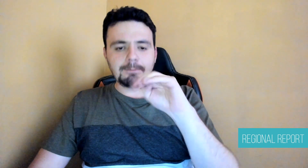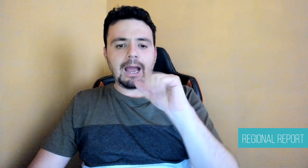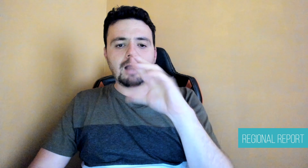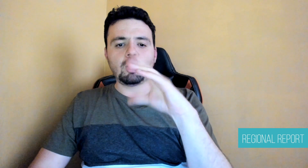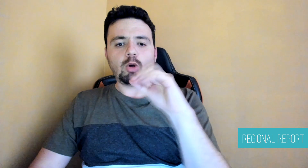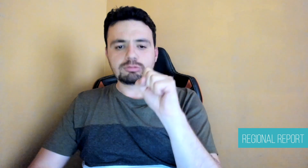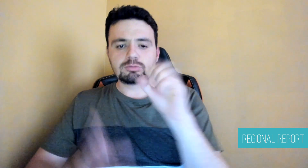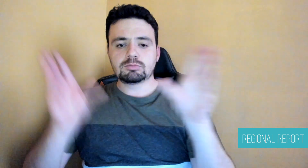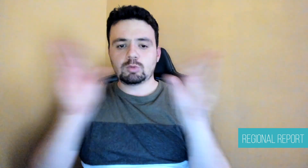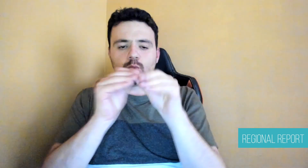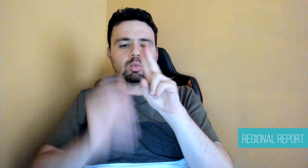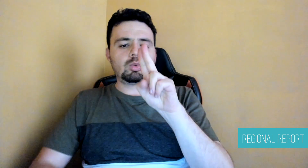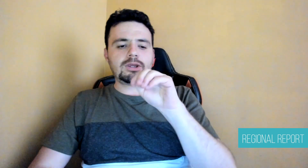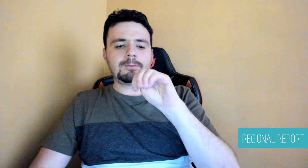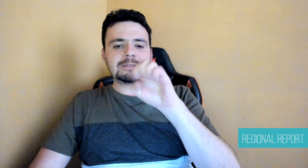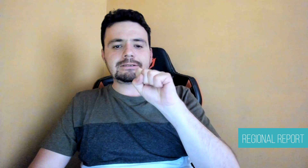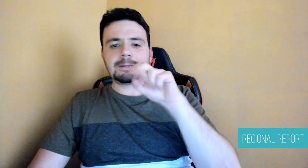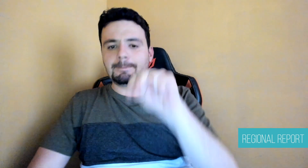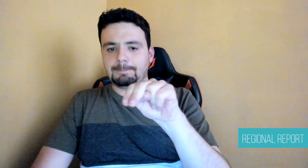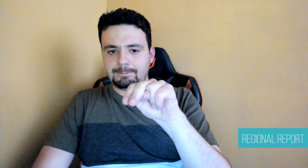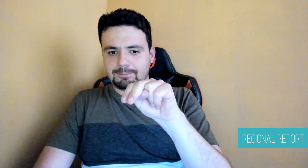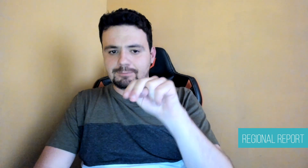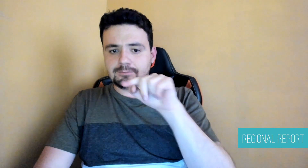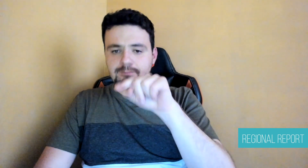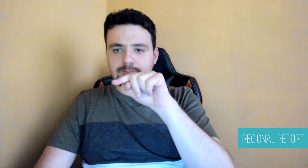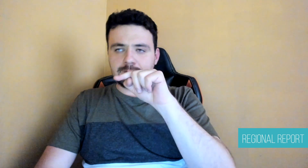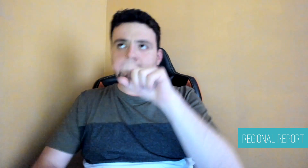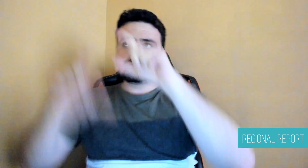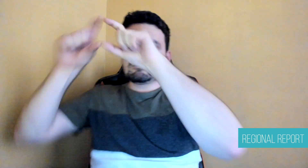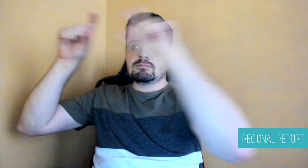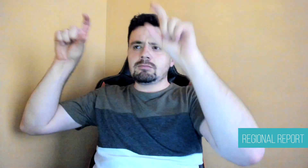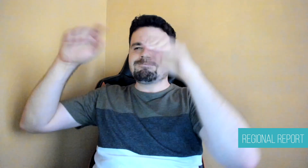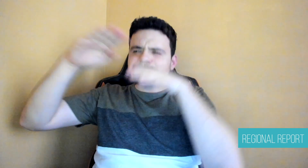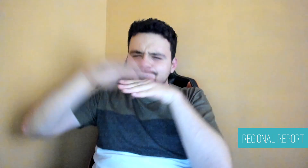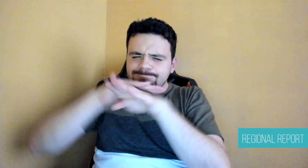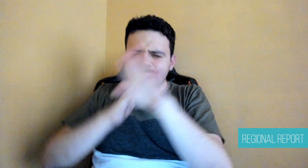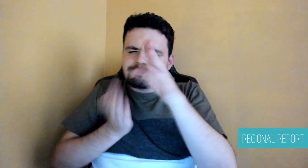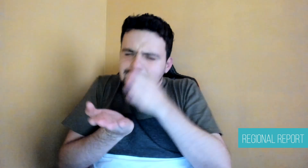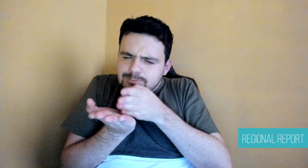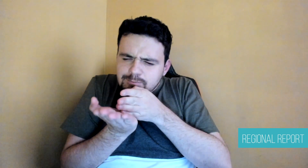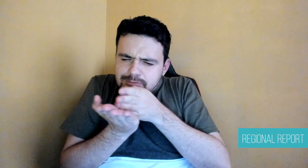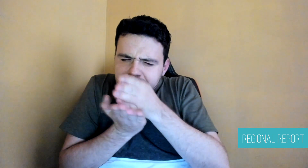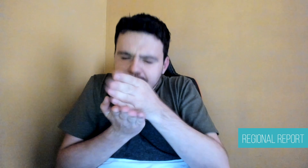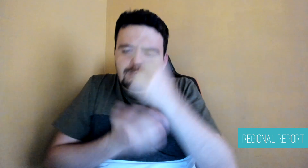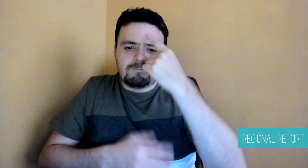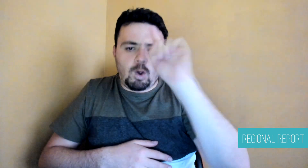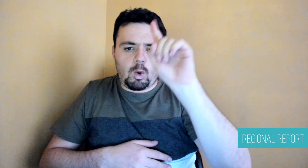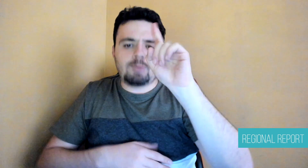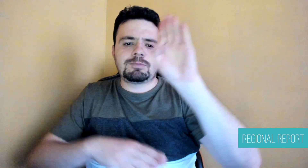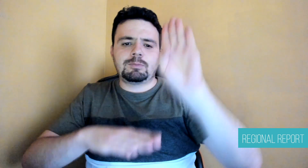will complete her thesis to obtain the degree of doctor